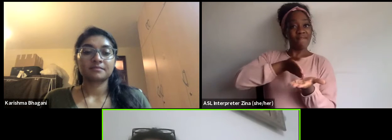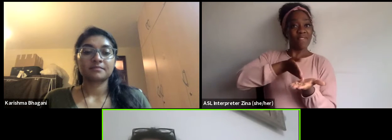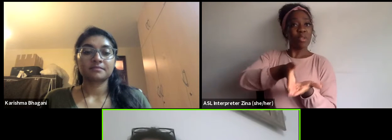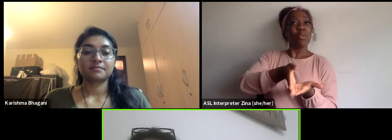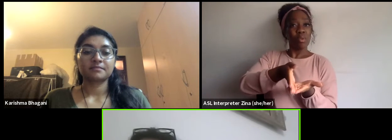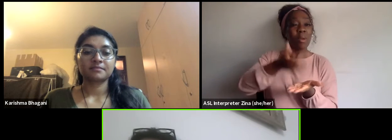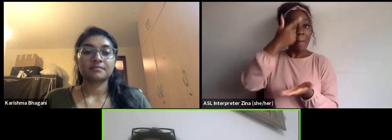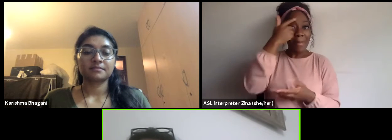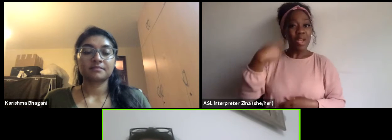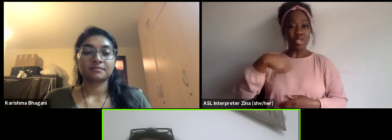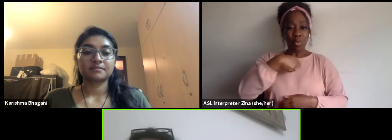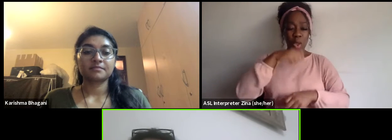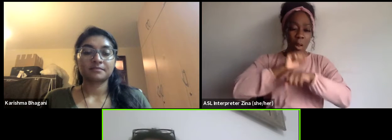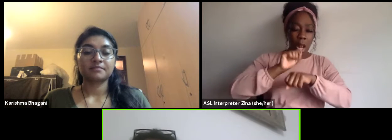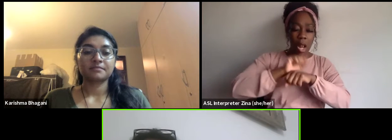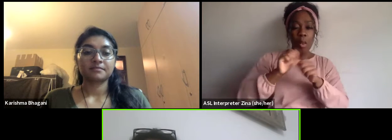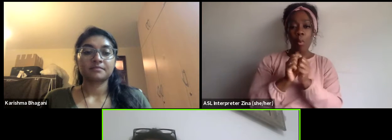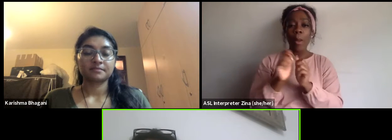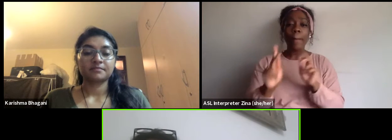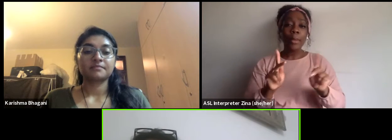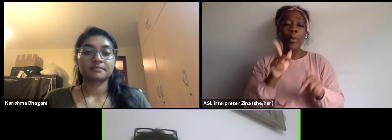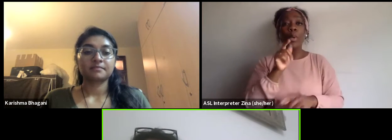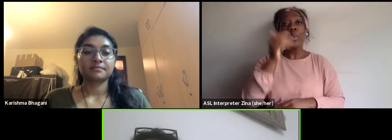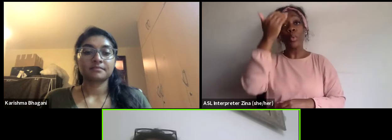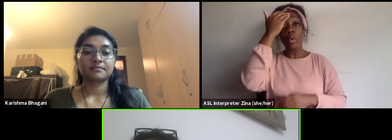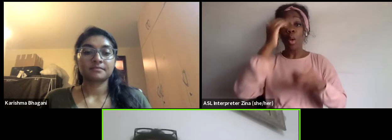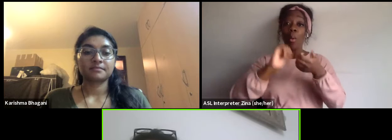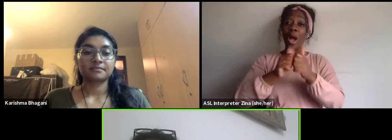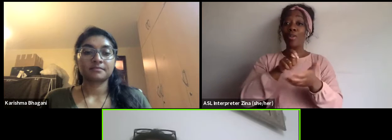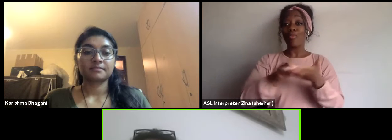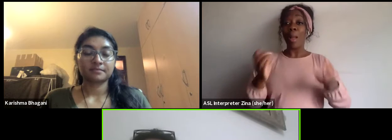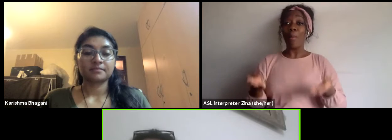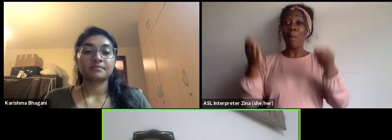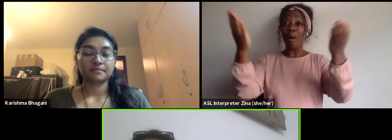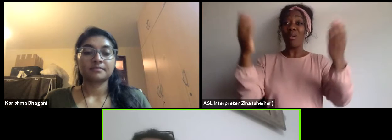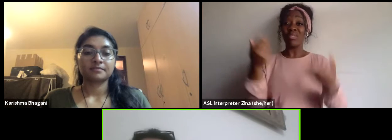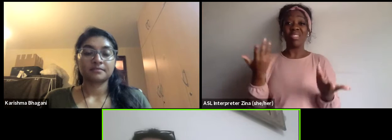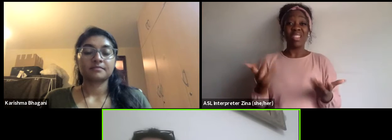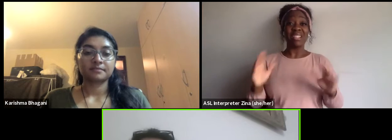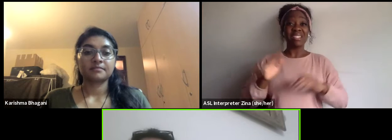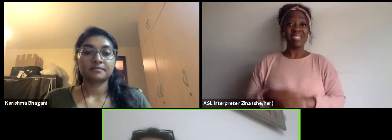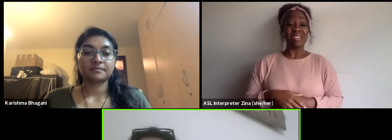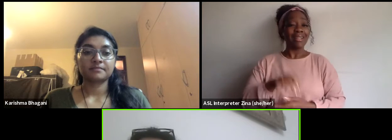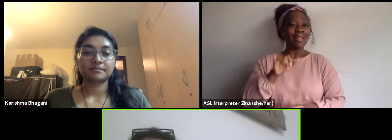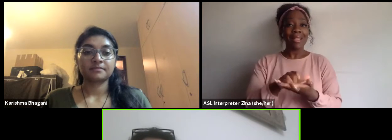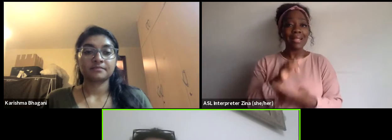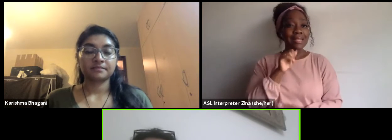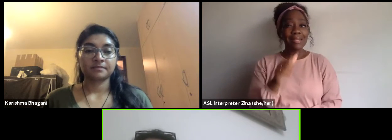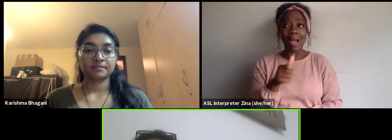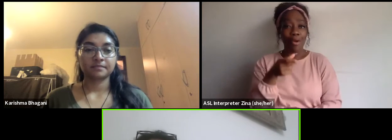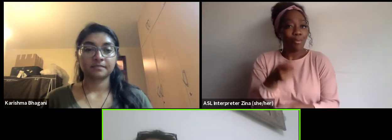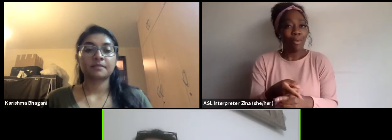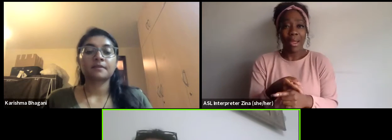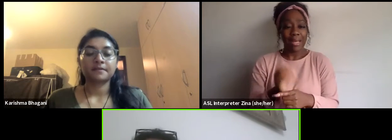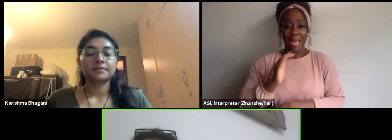with people who just know how write proposal and that's not correct. That puts the in jeopardy, that's the wasted...